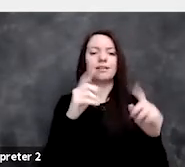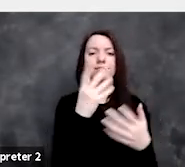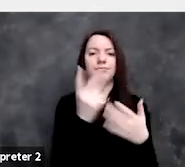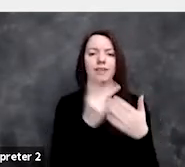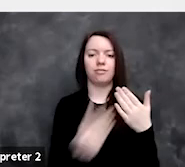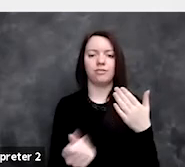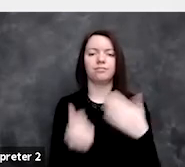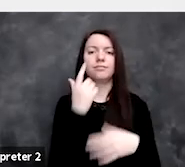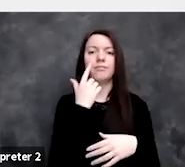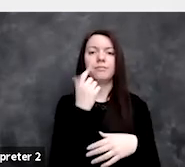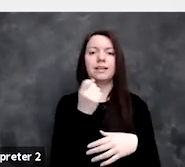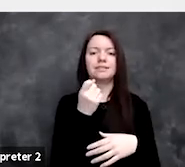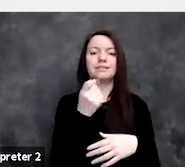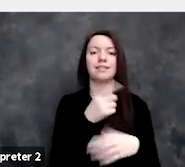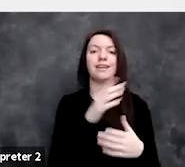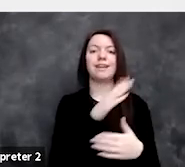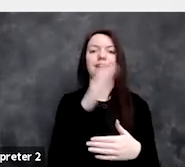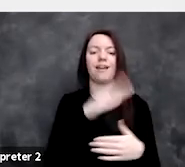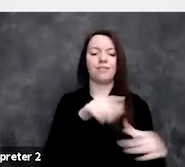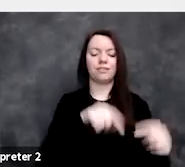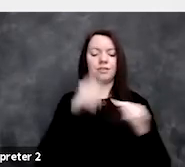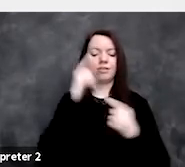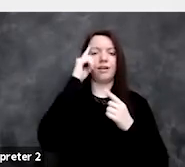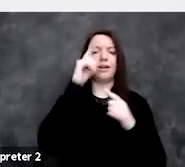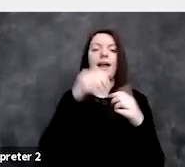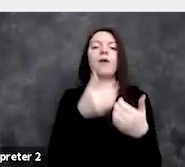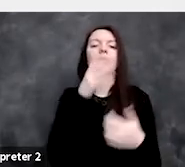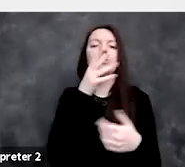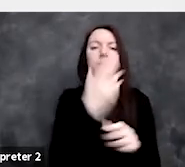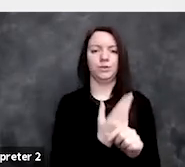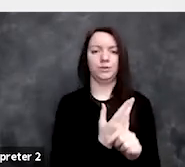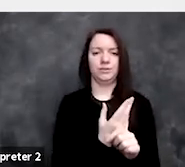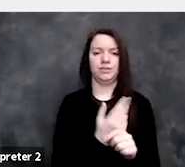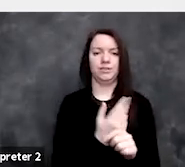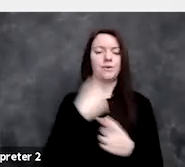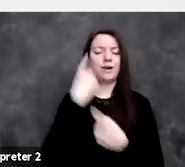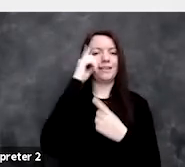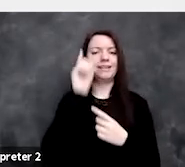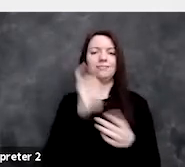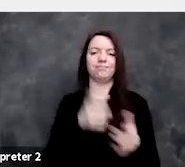because they never did step back and think. So I think it's got to be a combination that,